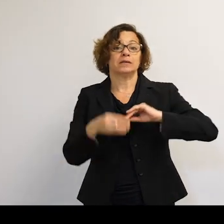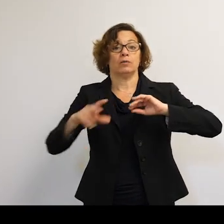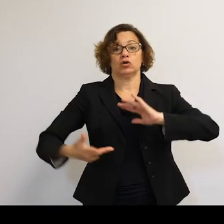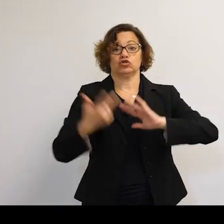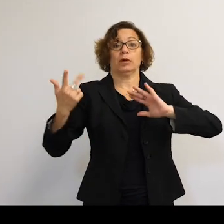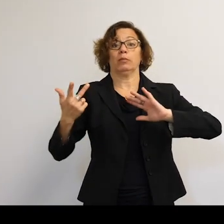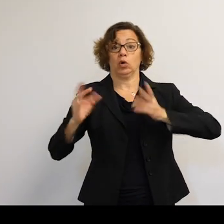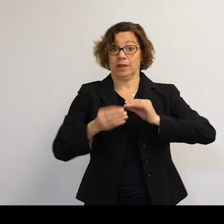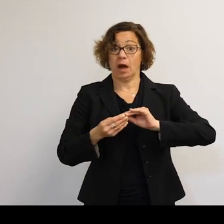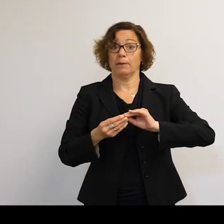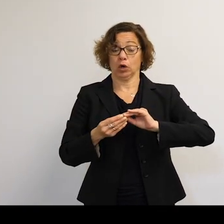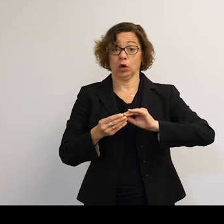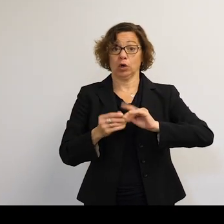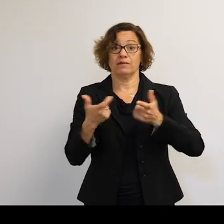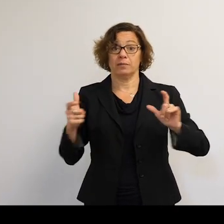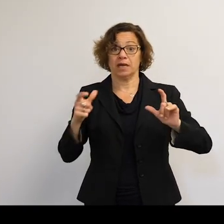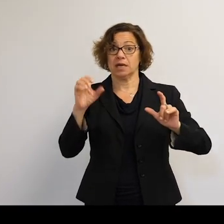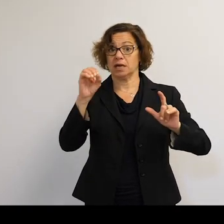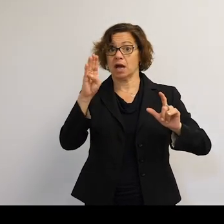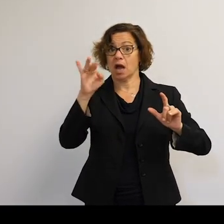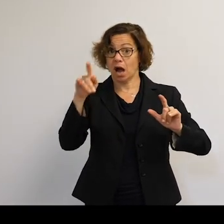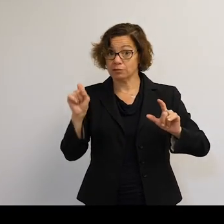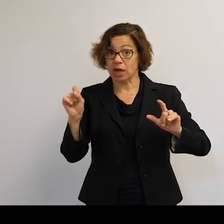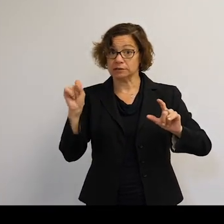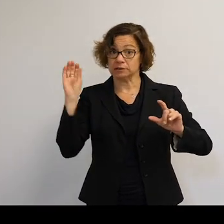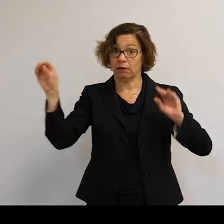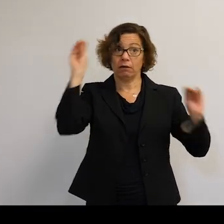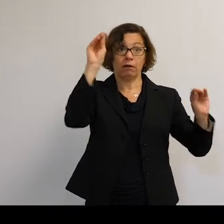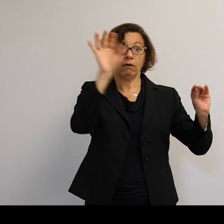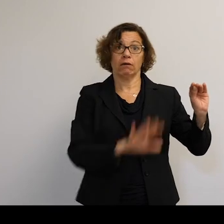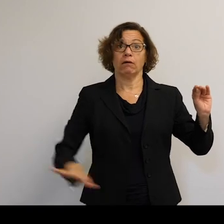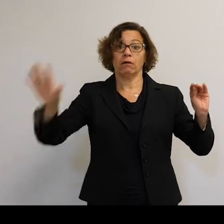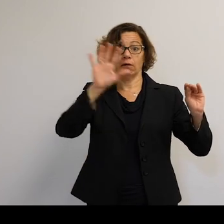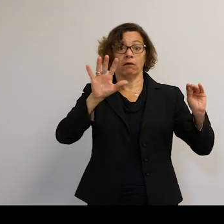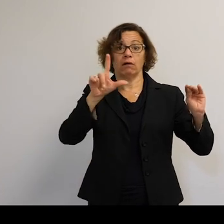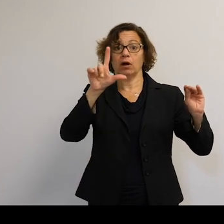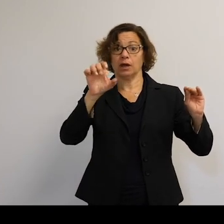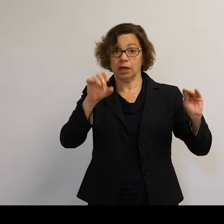the number of large objects in this regime in low Earth orbit,